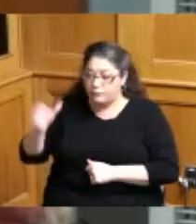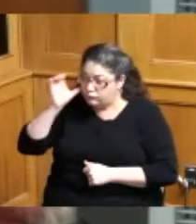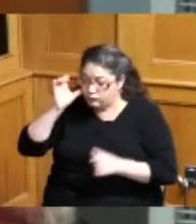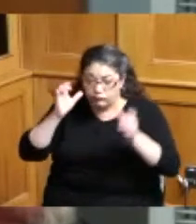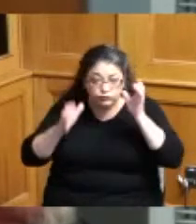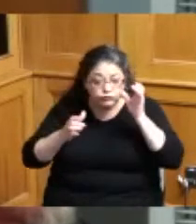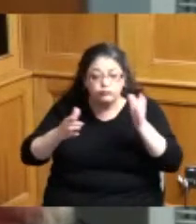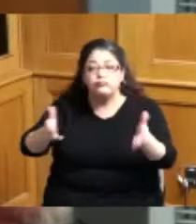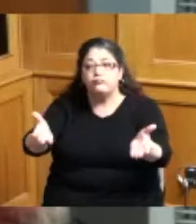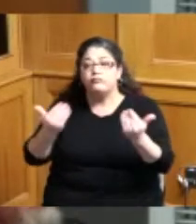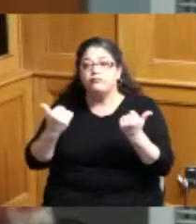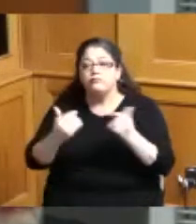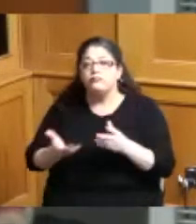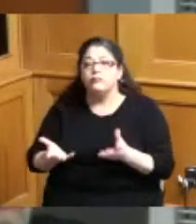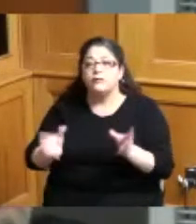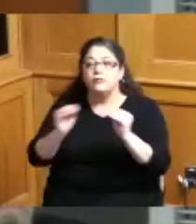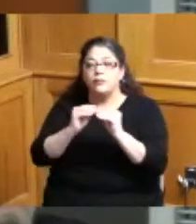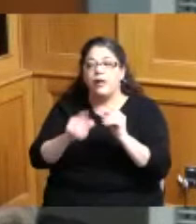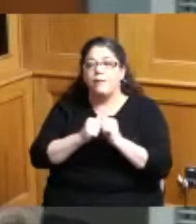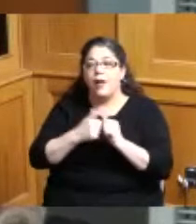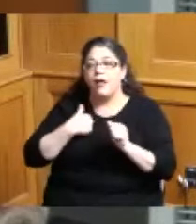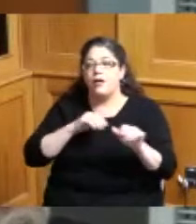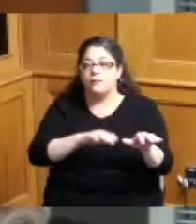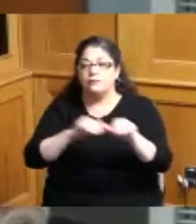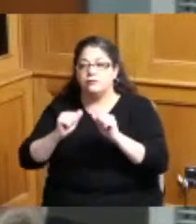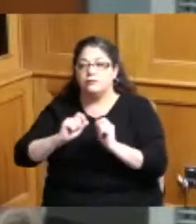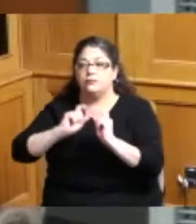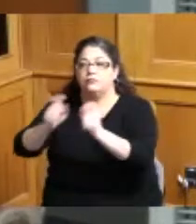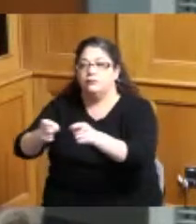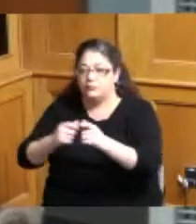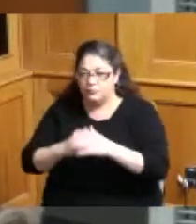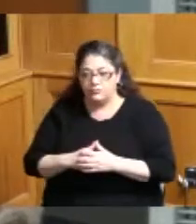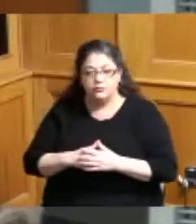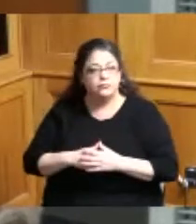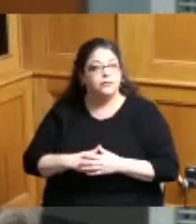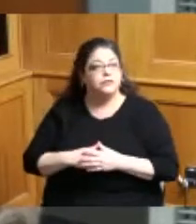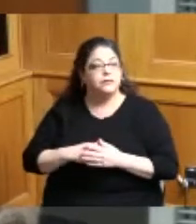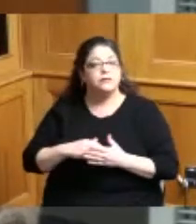regarding the proposed vacation so that the Board of County Commissioners can act on the request